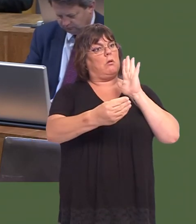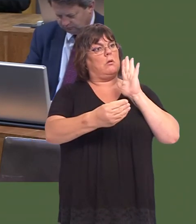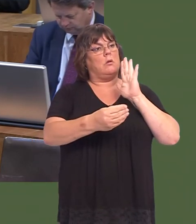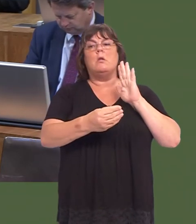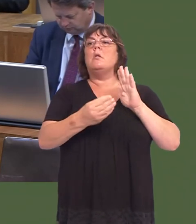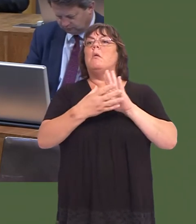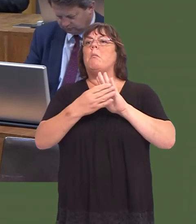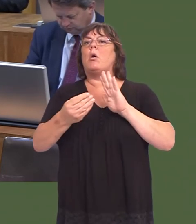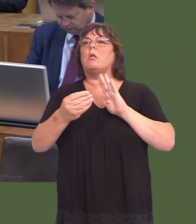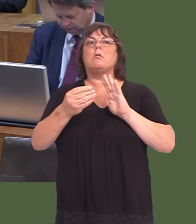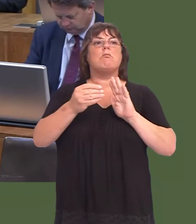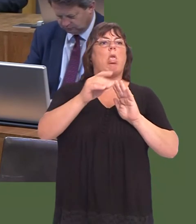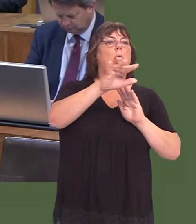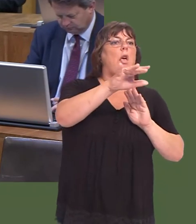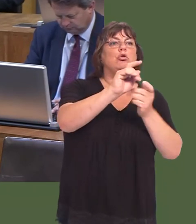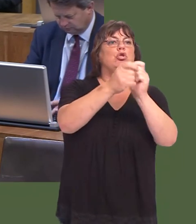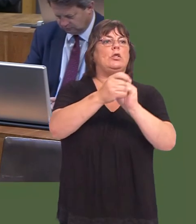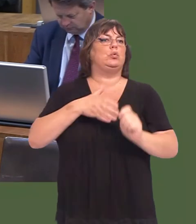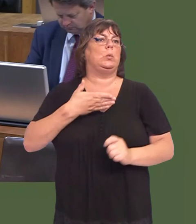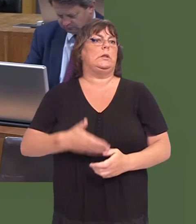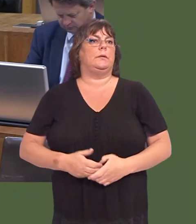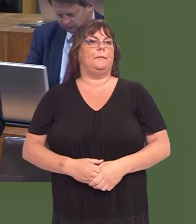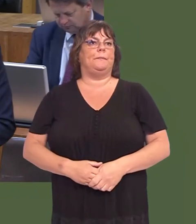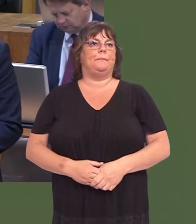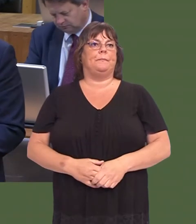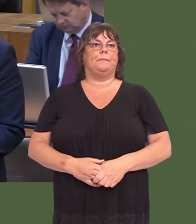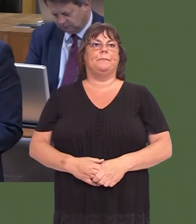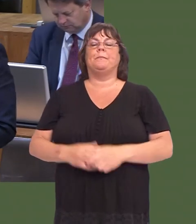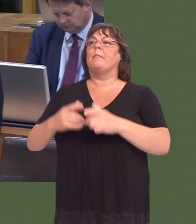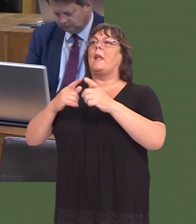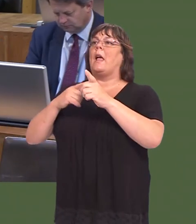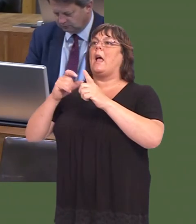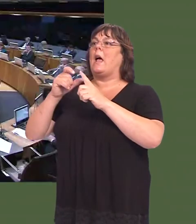Where those models exist, there seems to be no reason to change them.